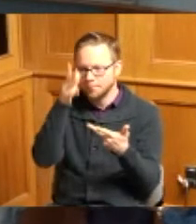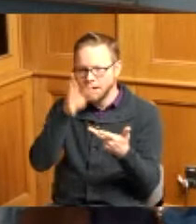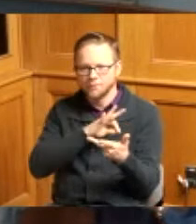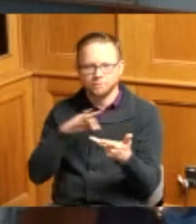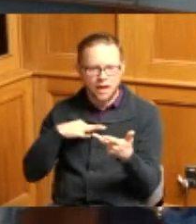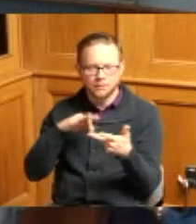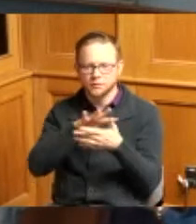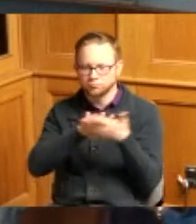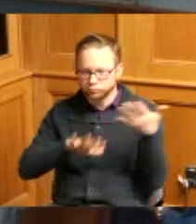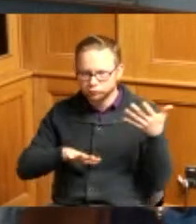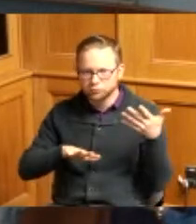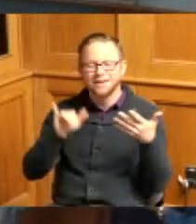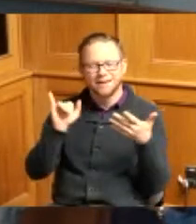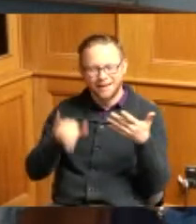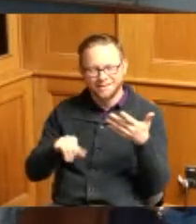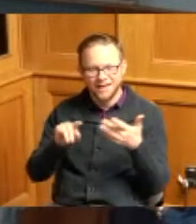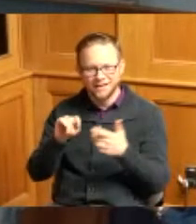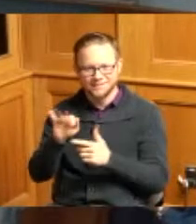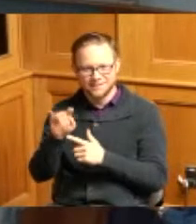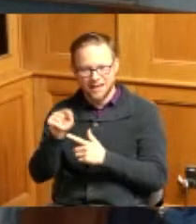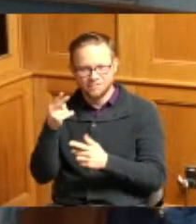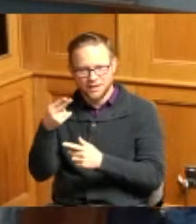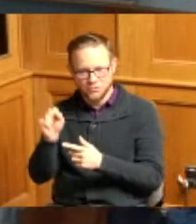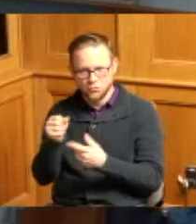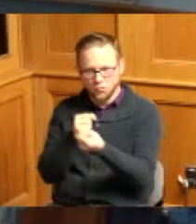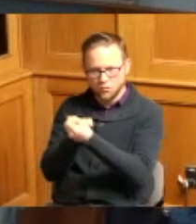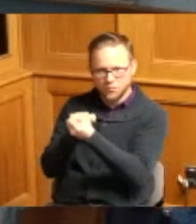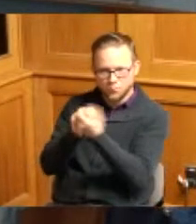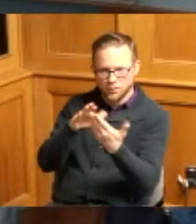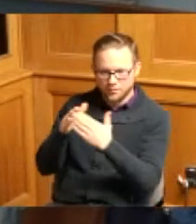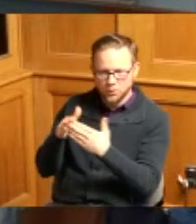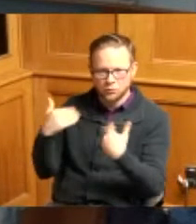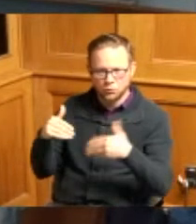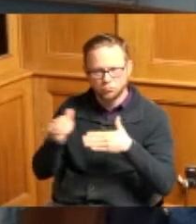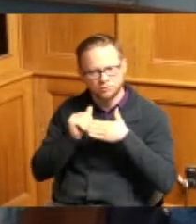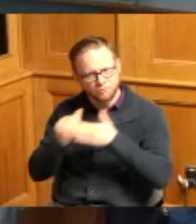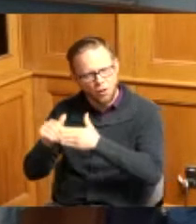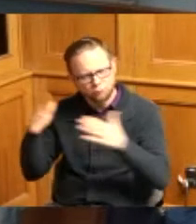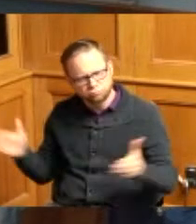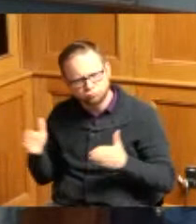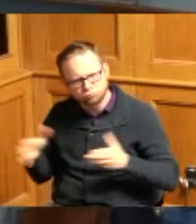community were integral in guiding the team to victory through their unwavering support and